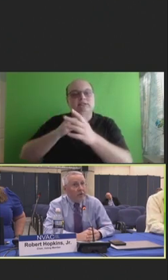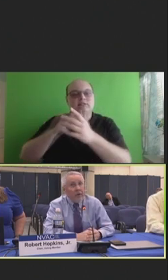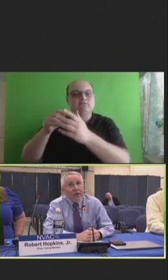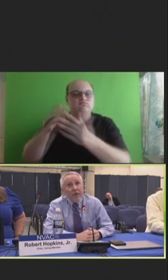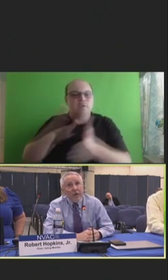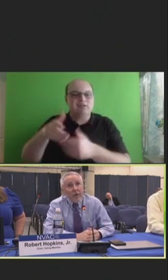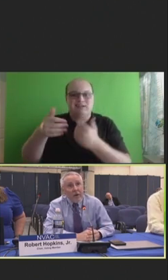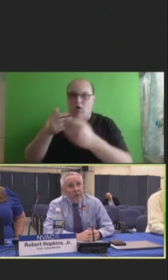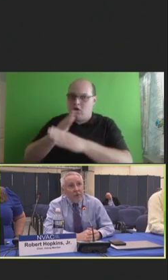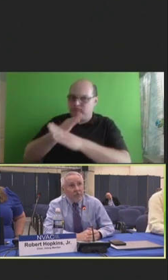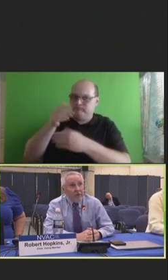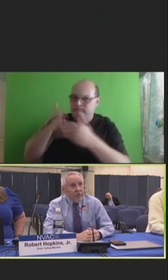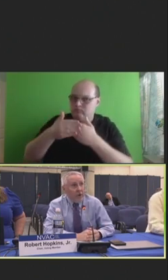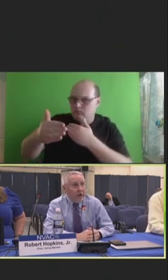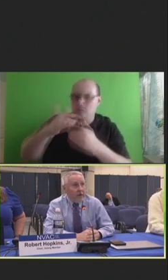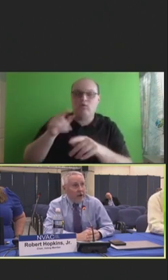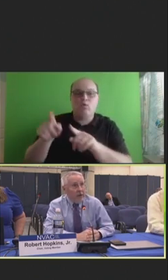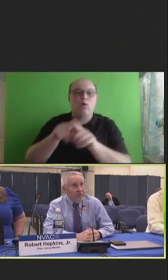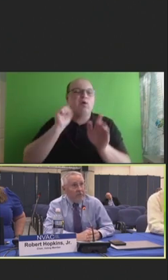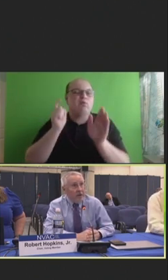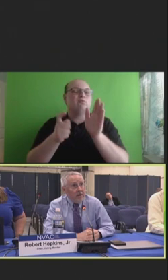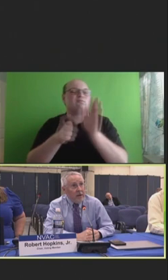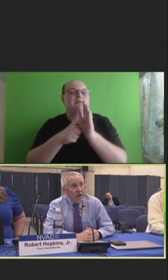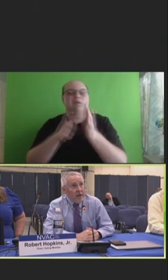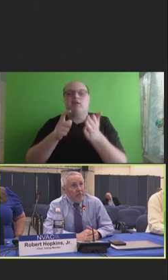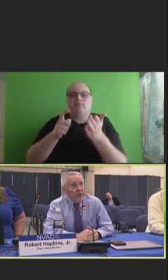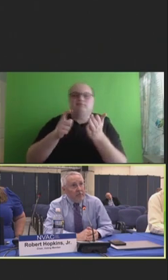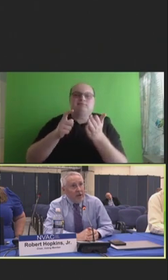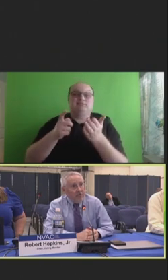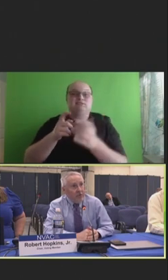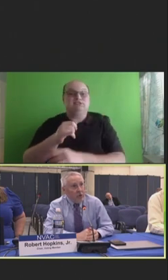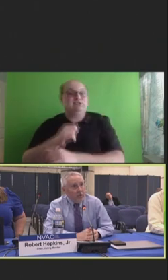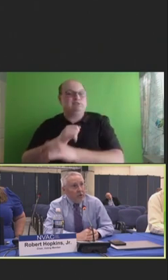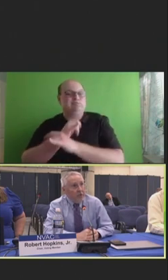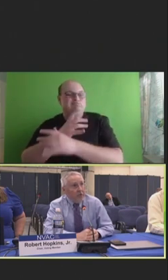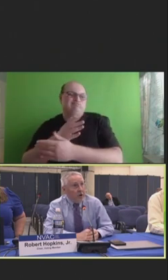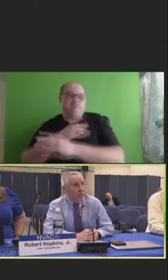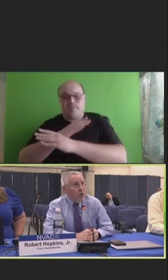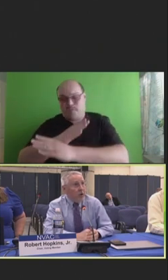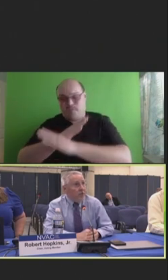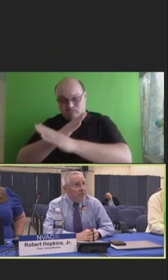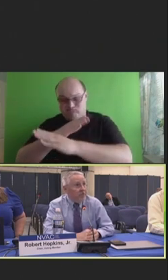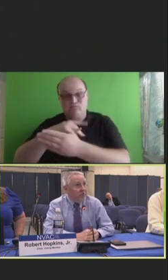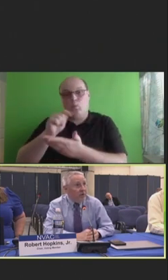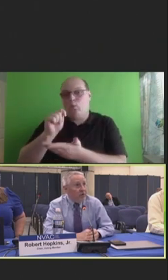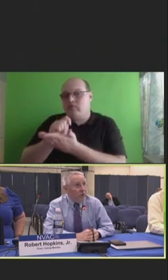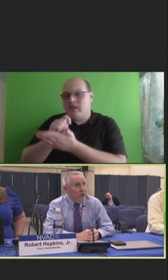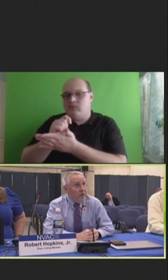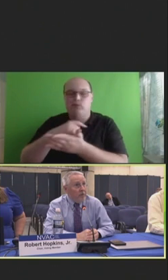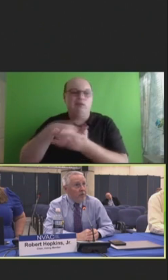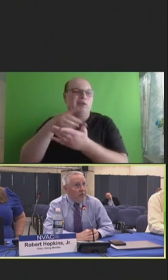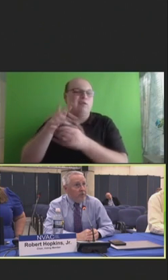And we also have to recognize that immunization or immunotherapeutics are going to be a potential